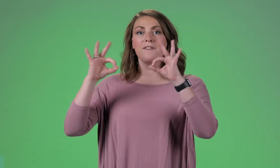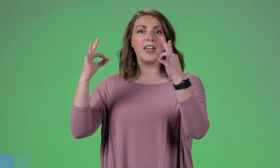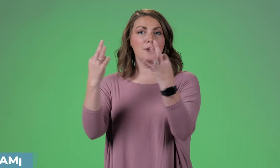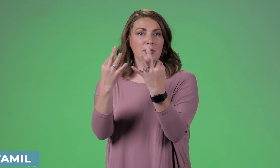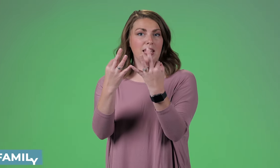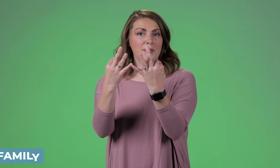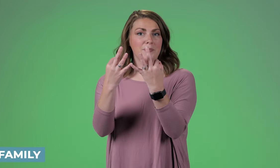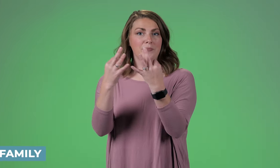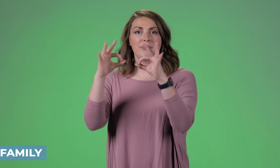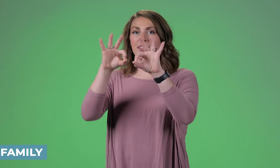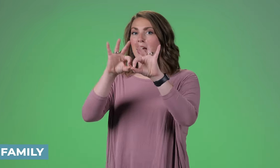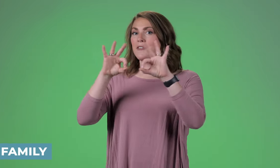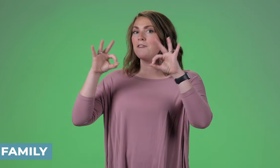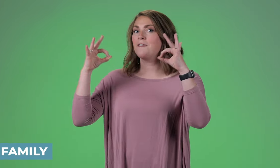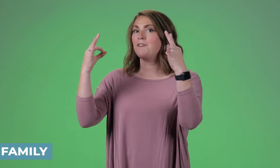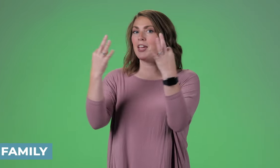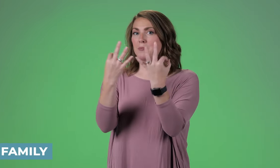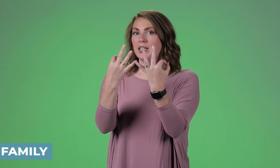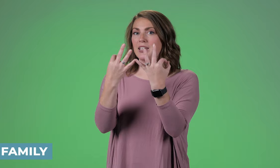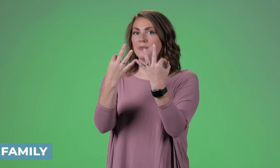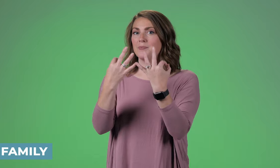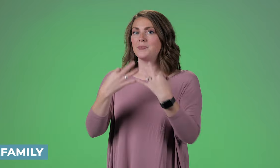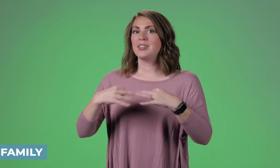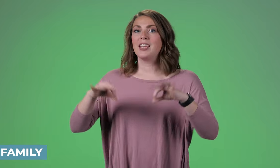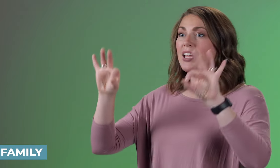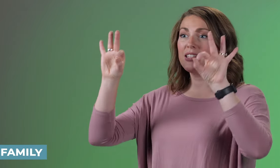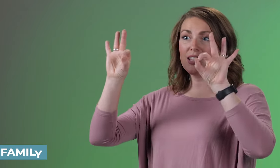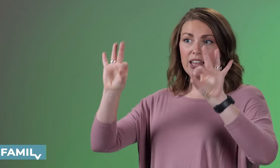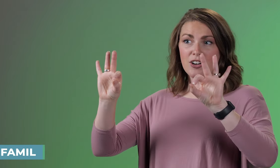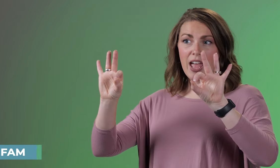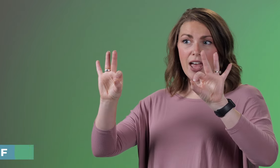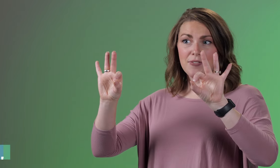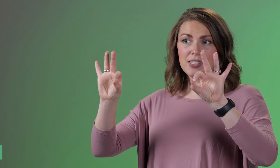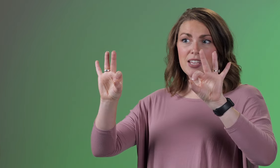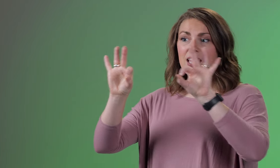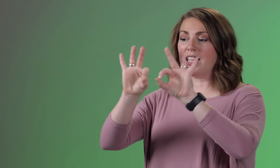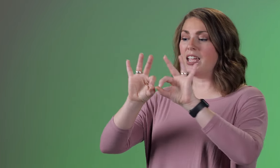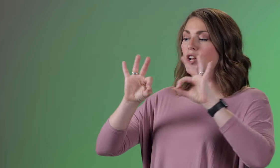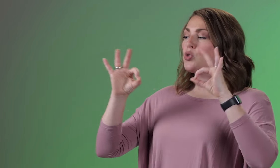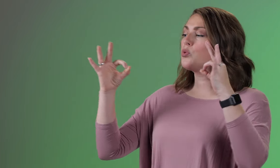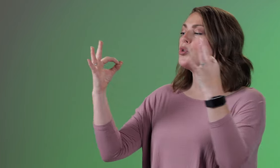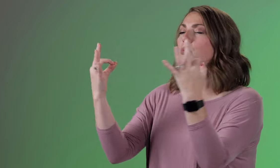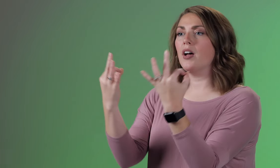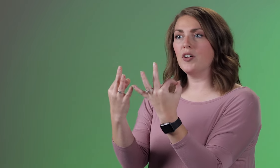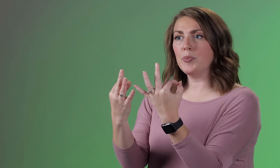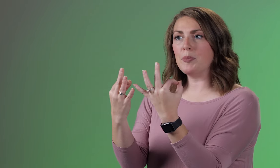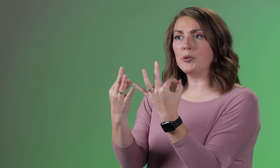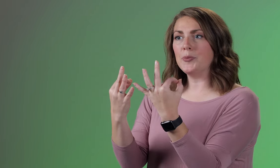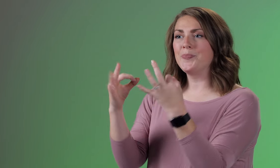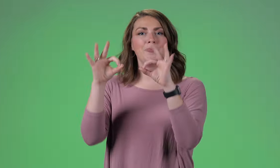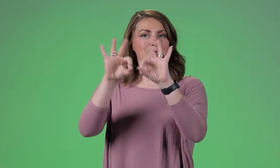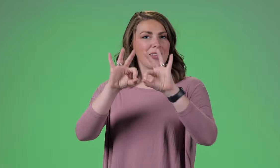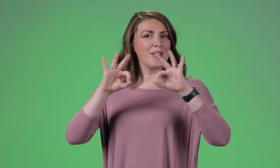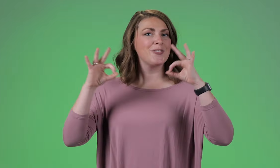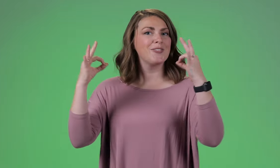Family It's the letter F’s in a group of people.